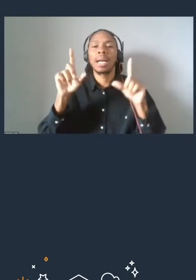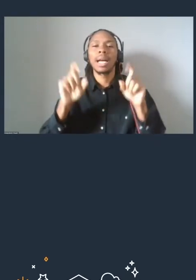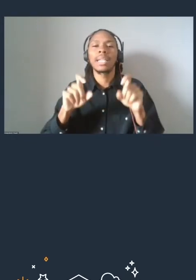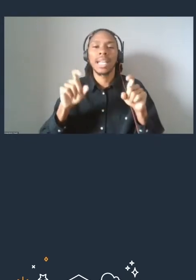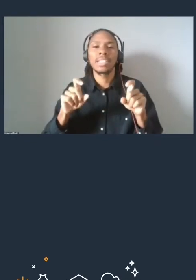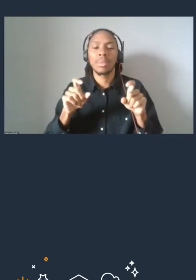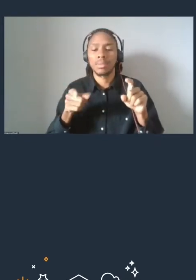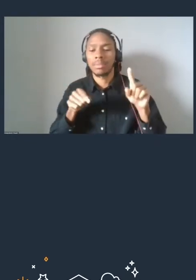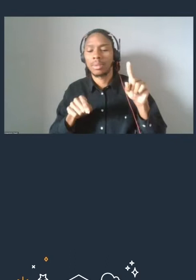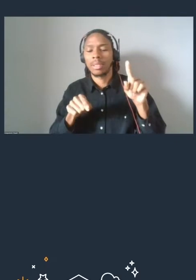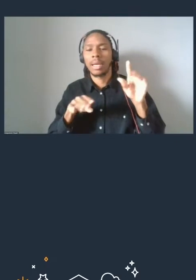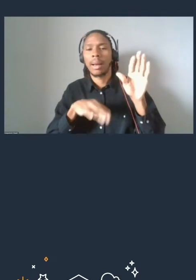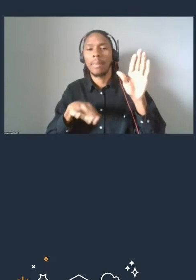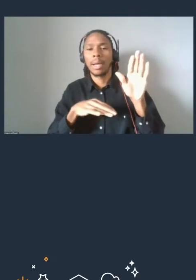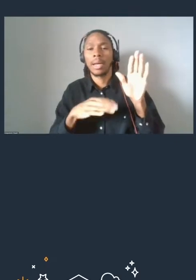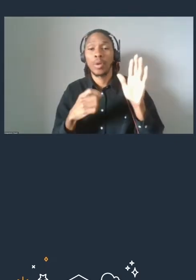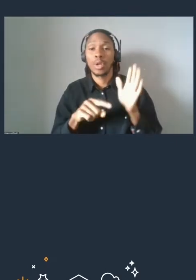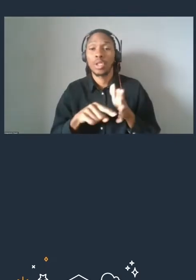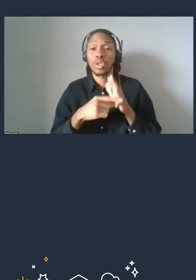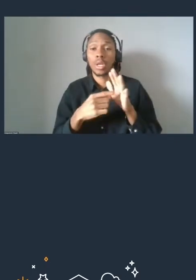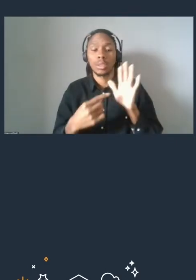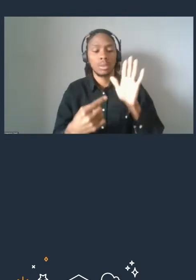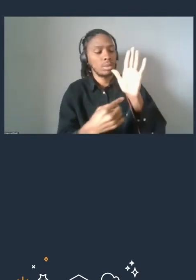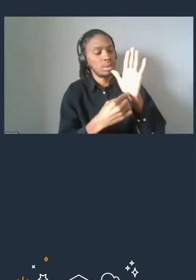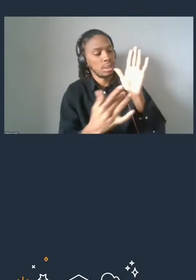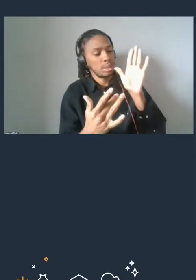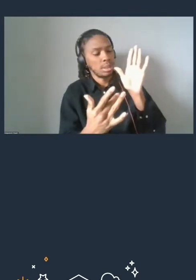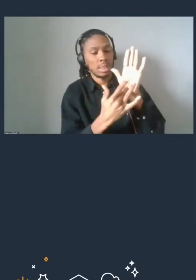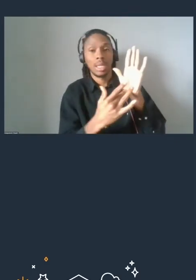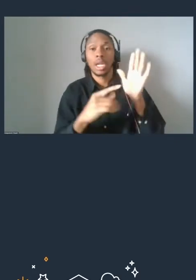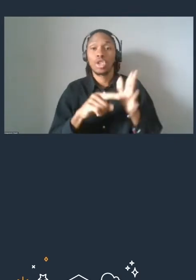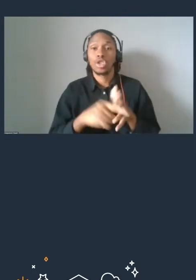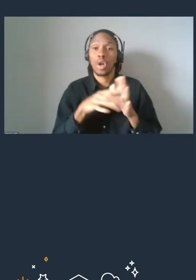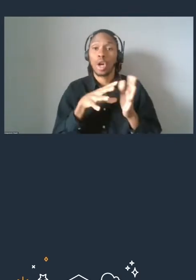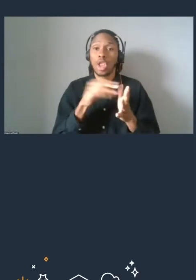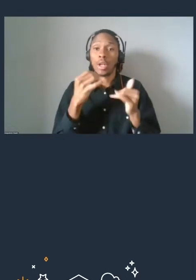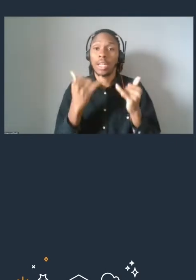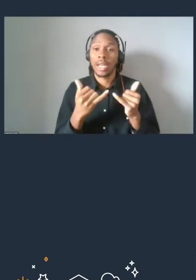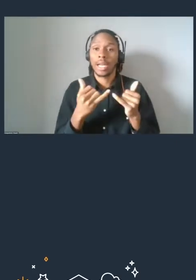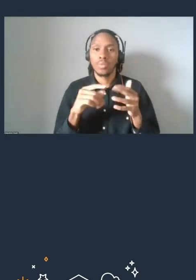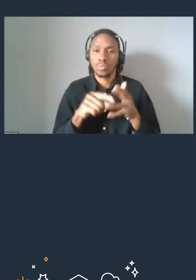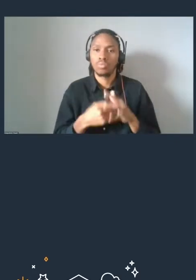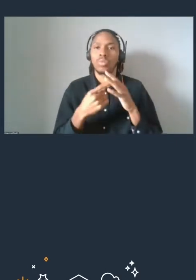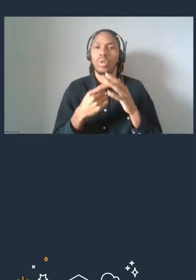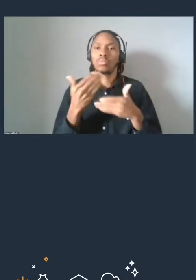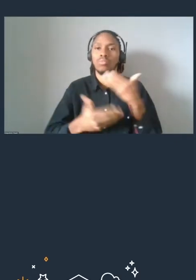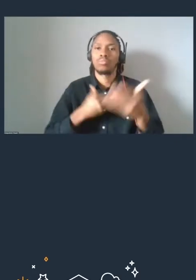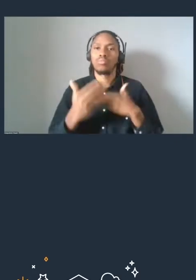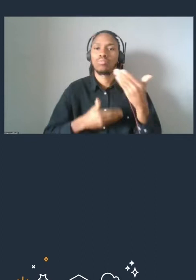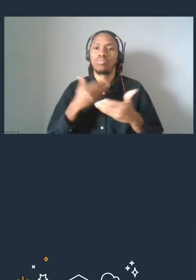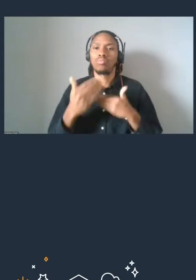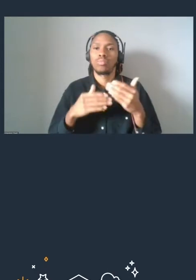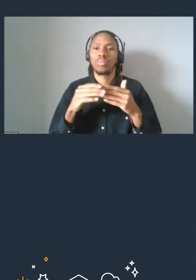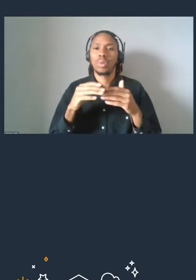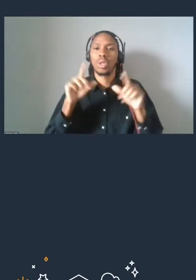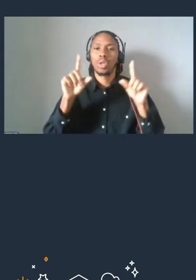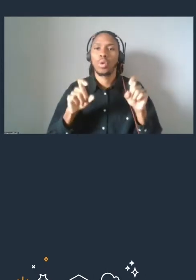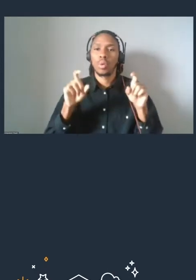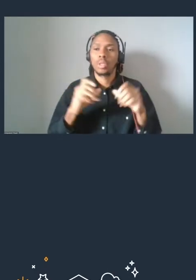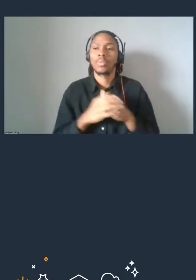To start the assessment, just click start learning now and you'll be able to begin the quiz straight away. In order to earn a badge,